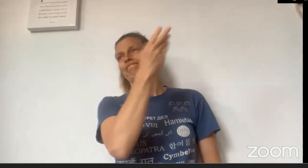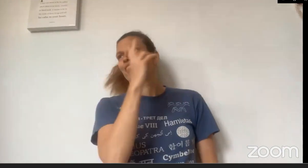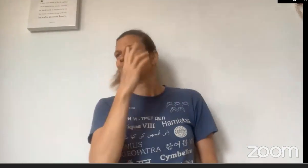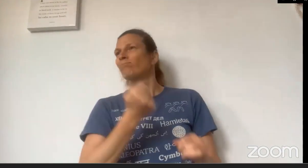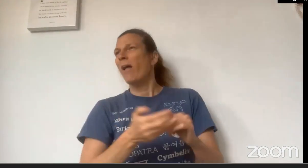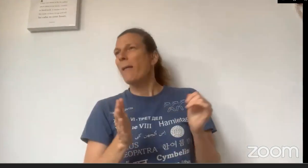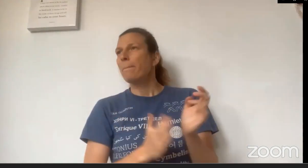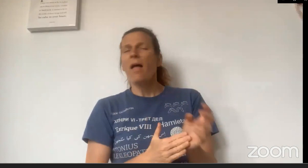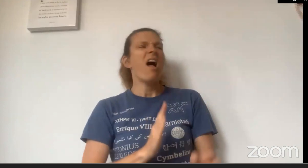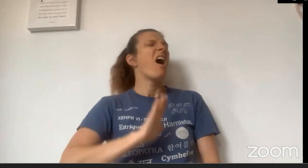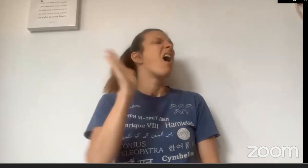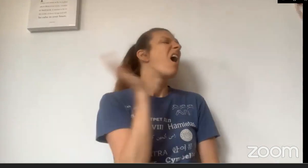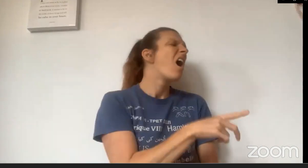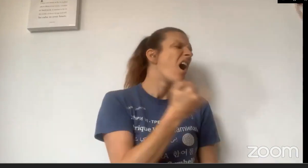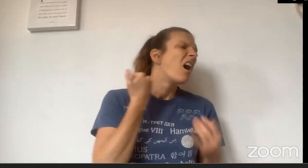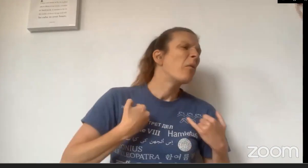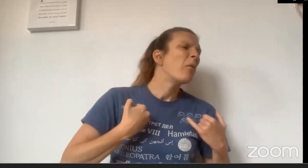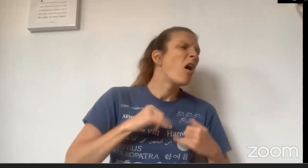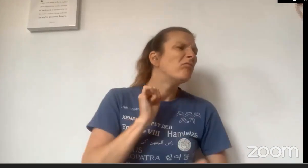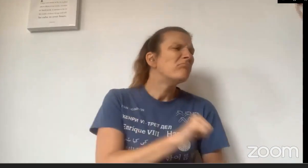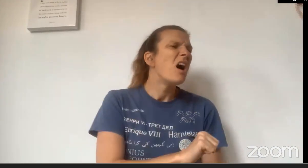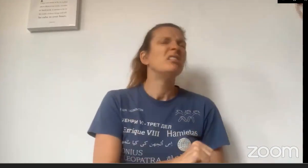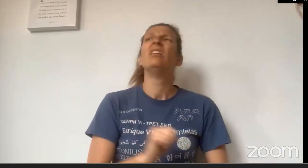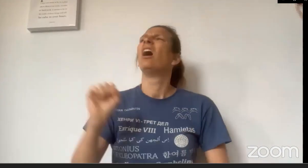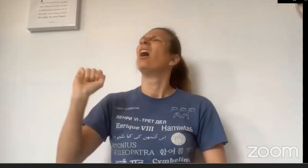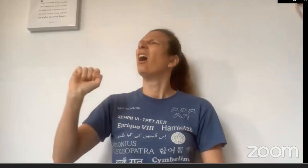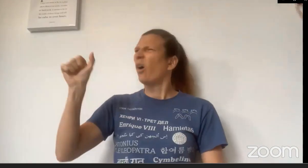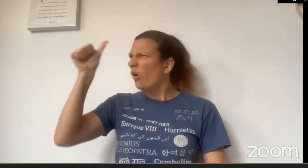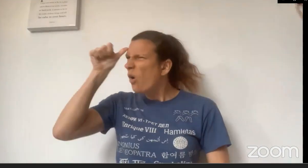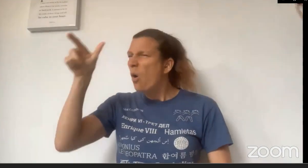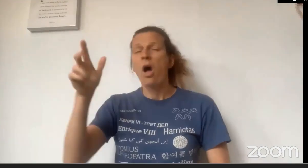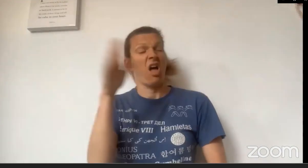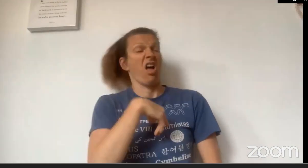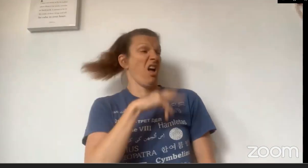"I'm going to my grandma's. She's not very well, you know?"